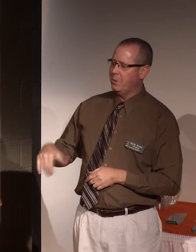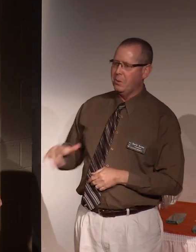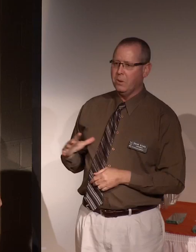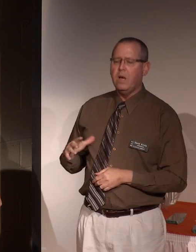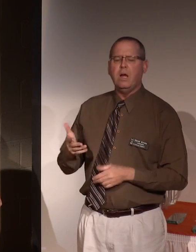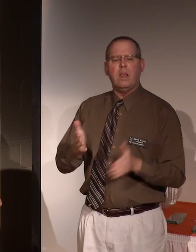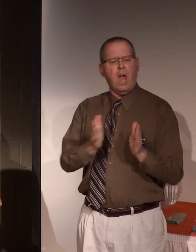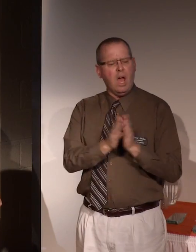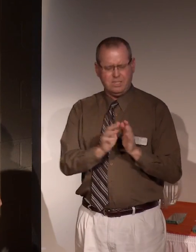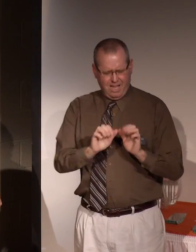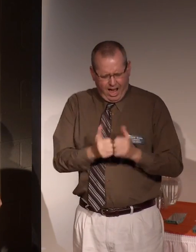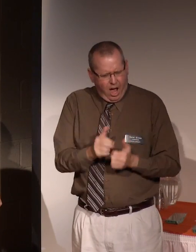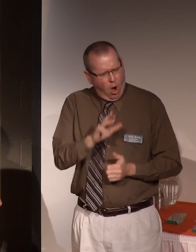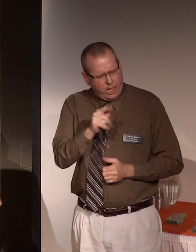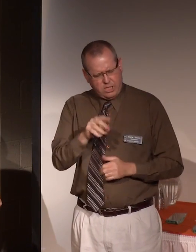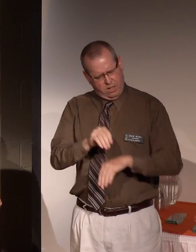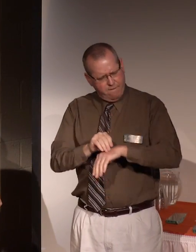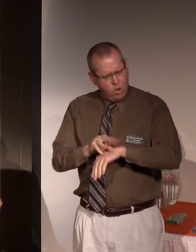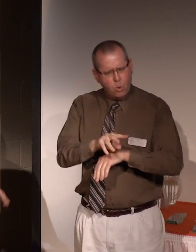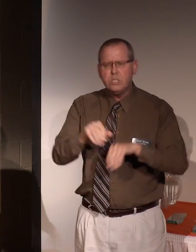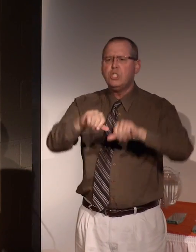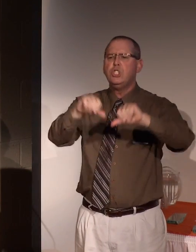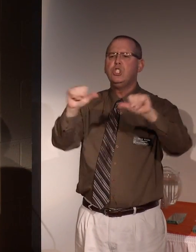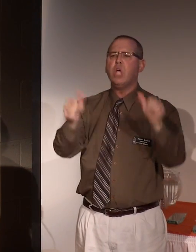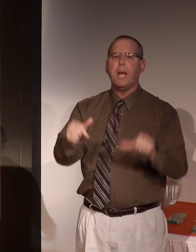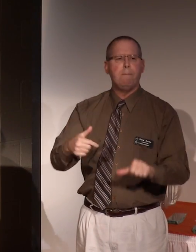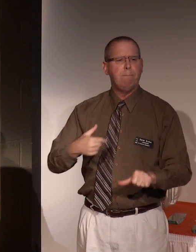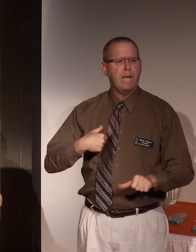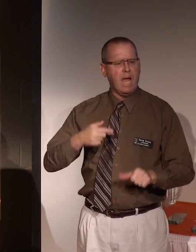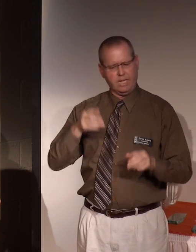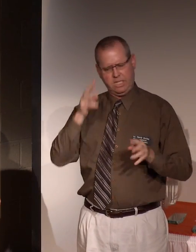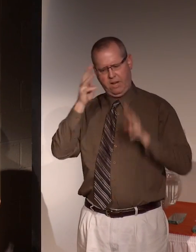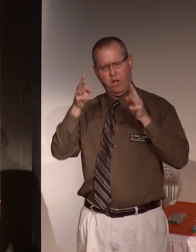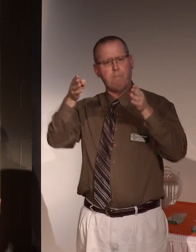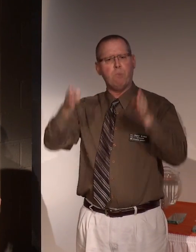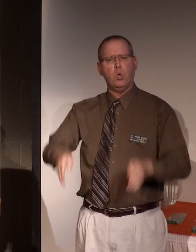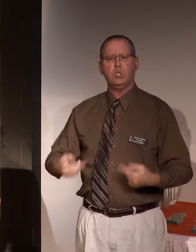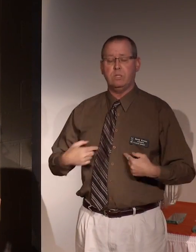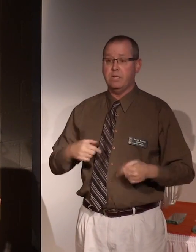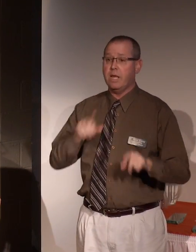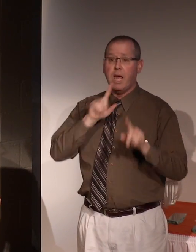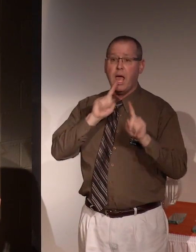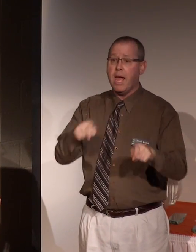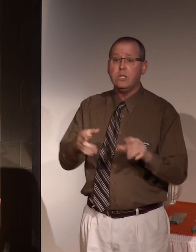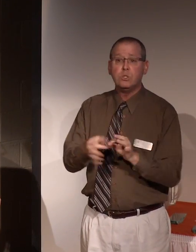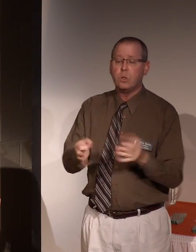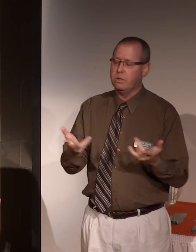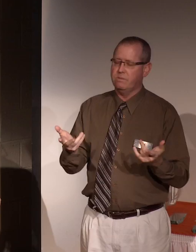I've been asked how did RIT shape me as an innovator and the answer jumped quickly to me.